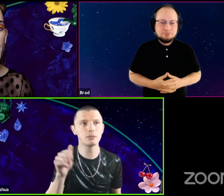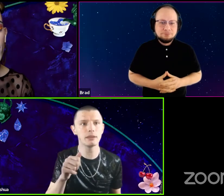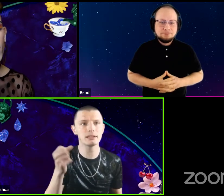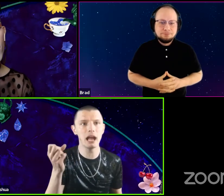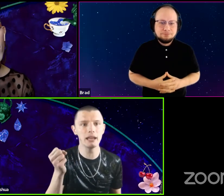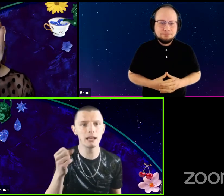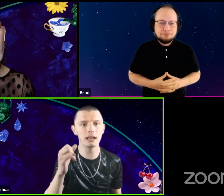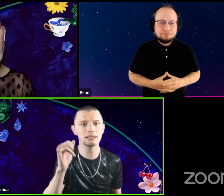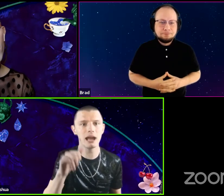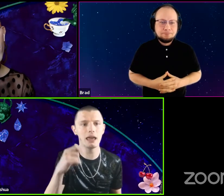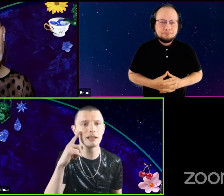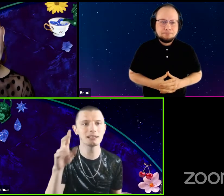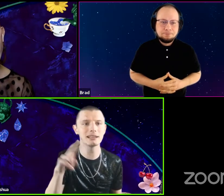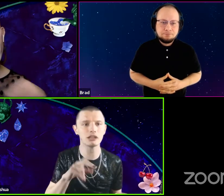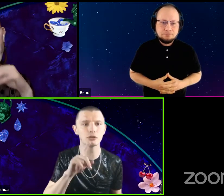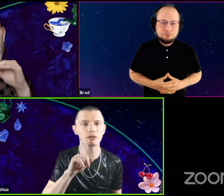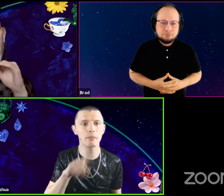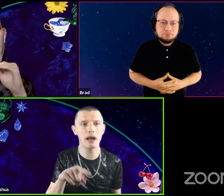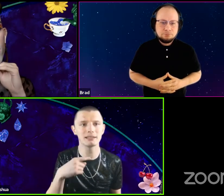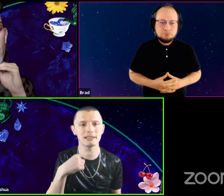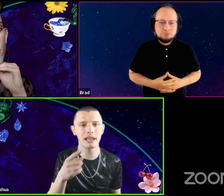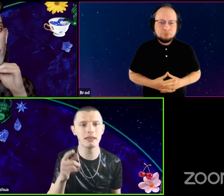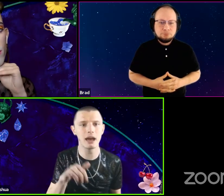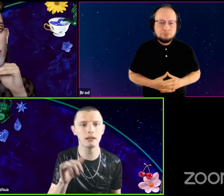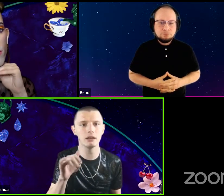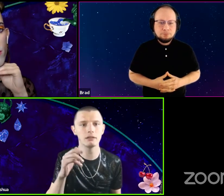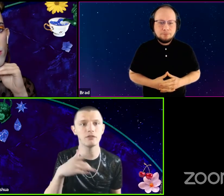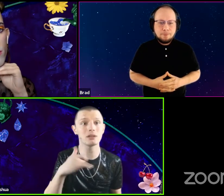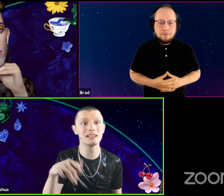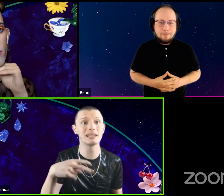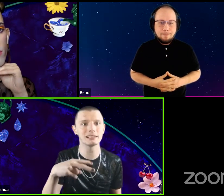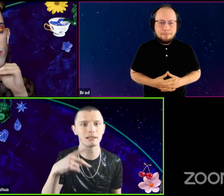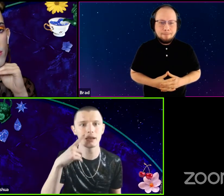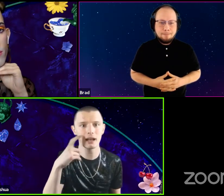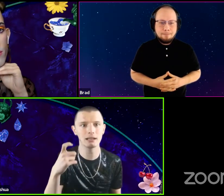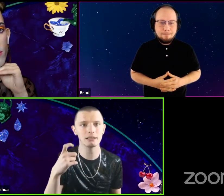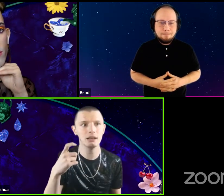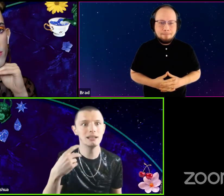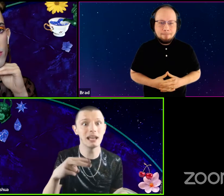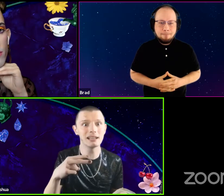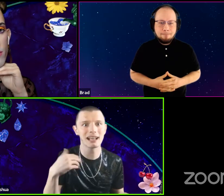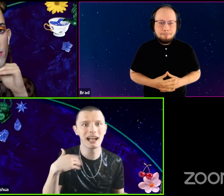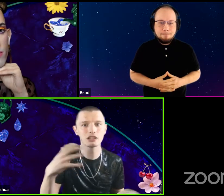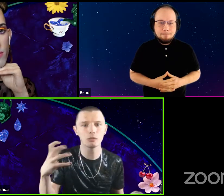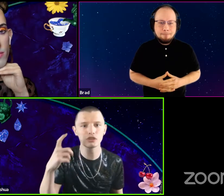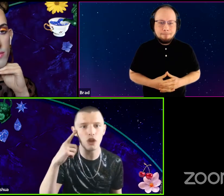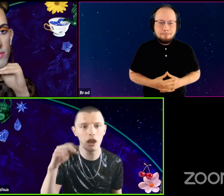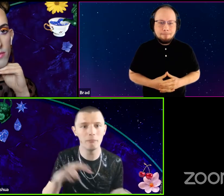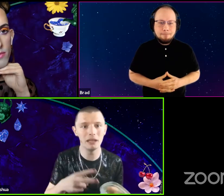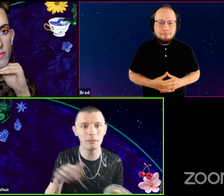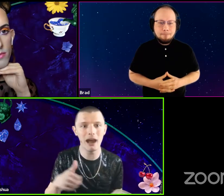that, I think it's a natural response to say that it feels like dancing, because dancing has so much thought and meaning behind it.